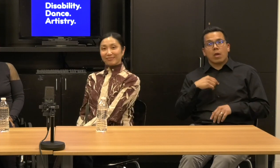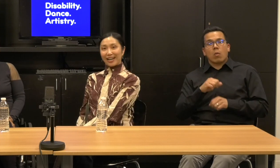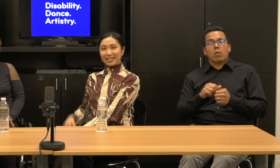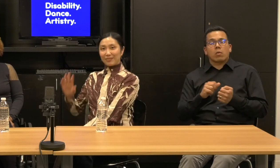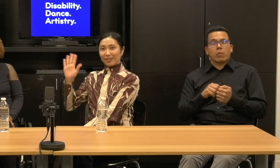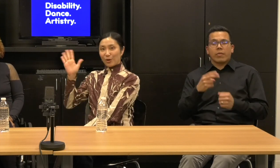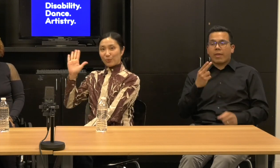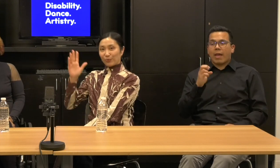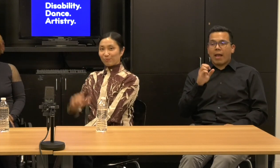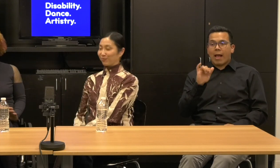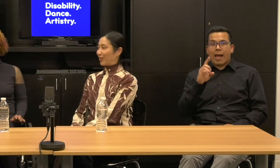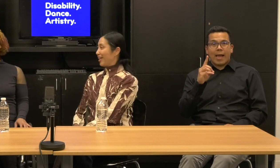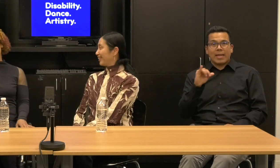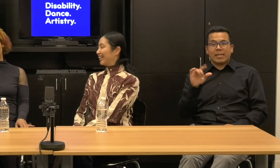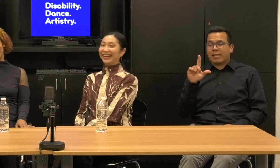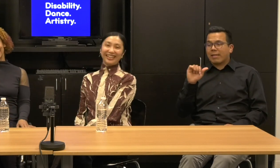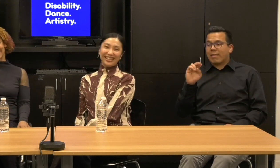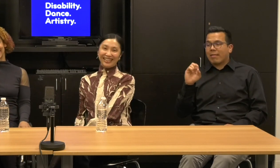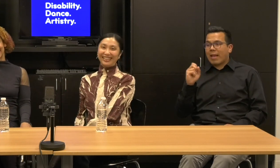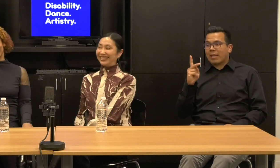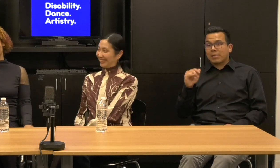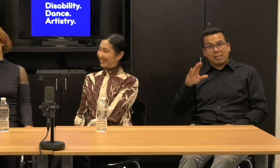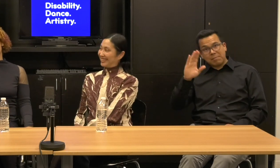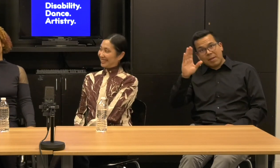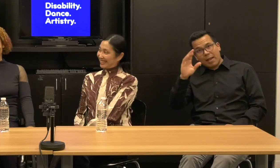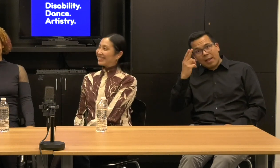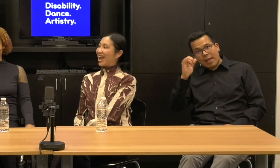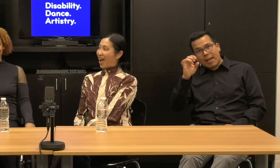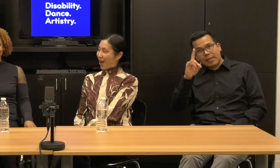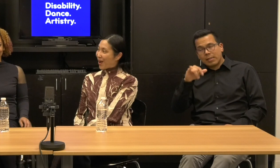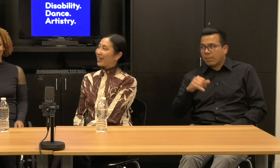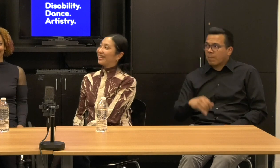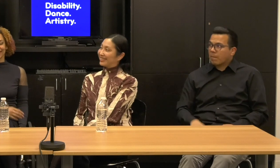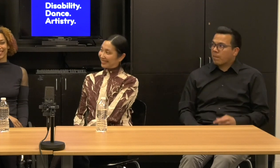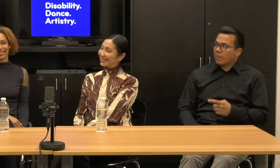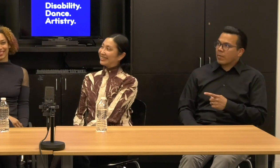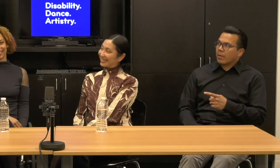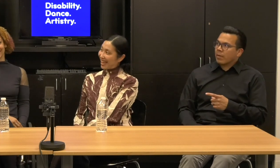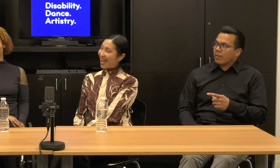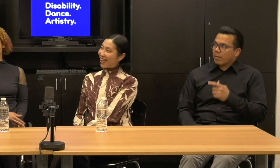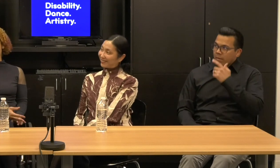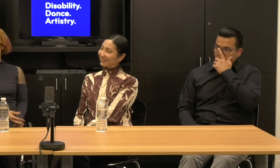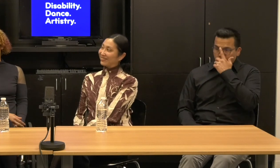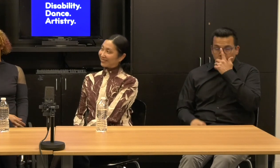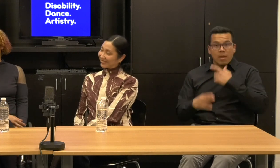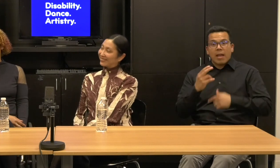Heidi, I hope you are watching.